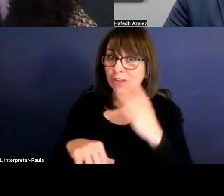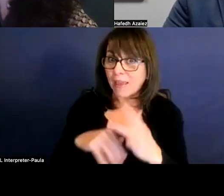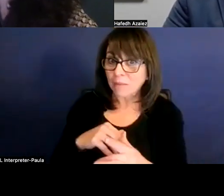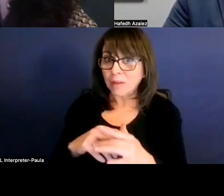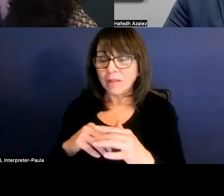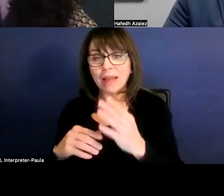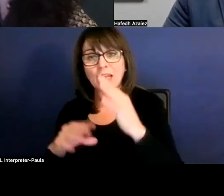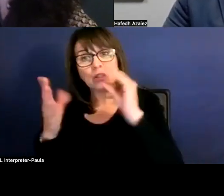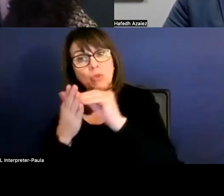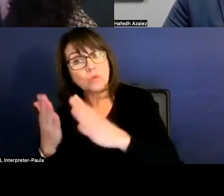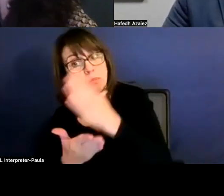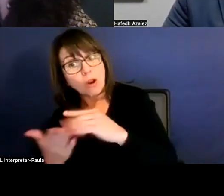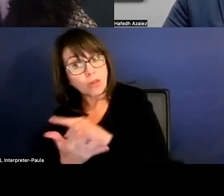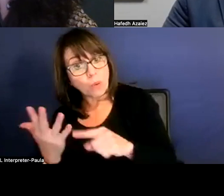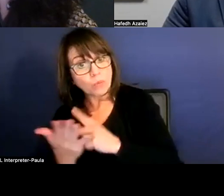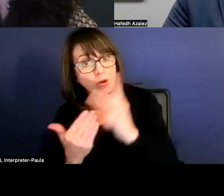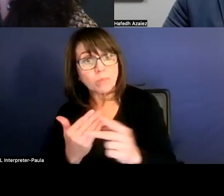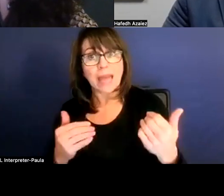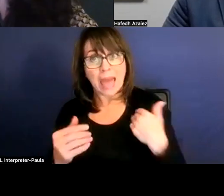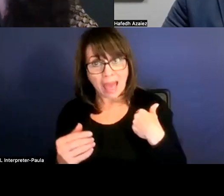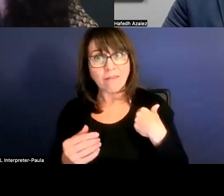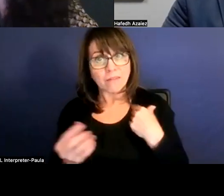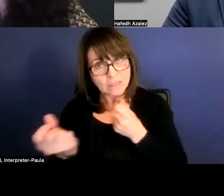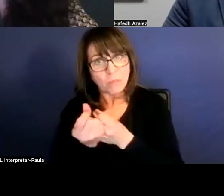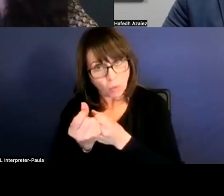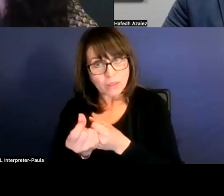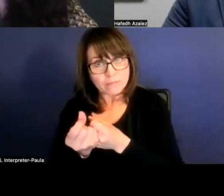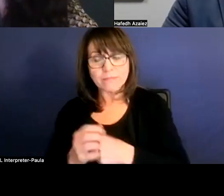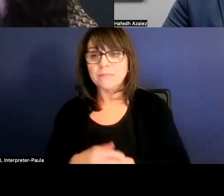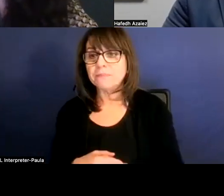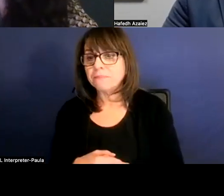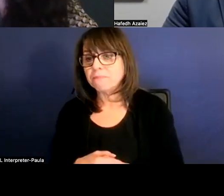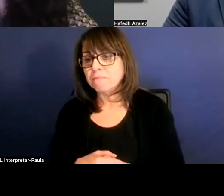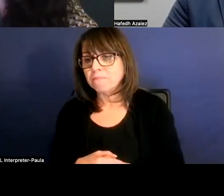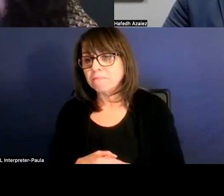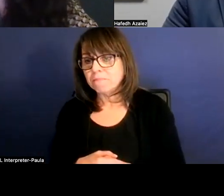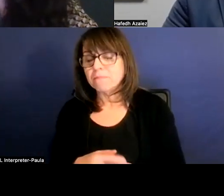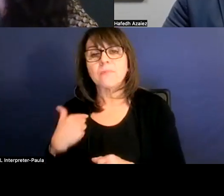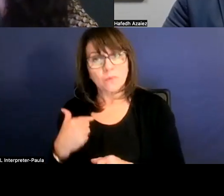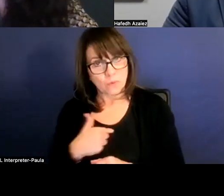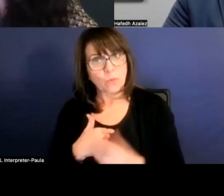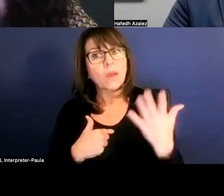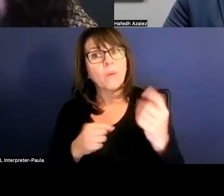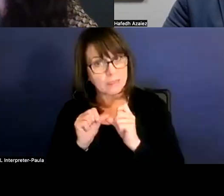of these programs are also very well-supported. So, I mean, we wanna continue doing all this stuff.